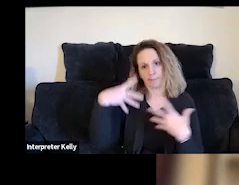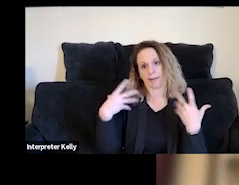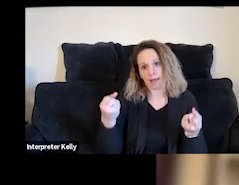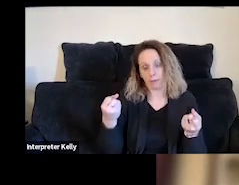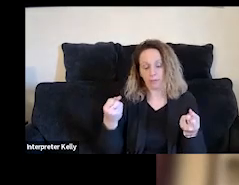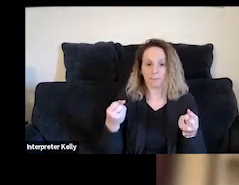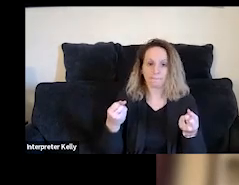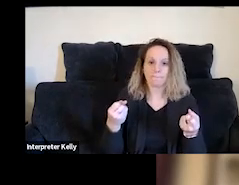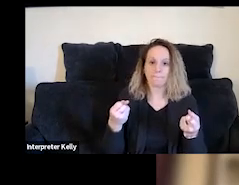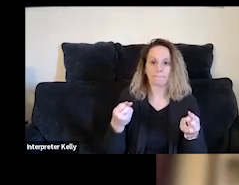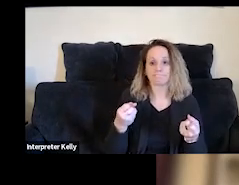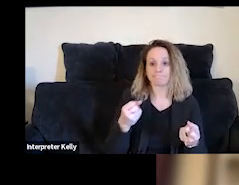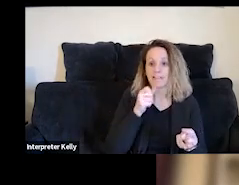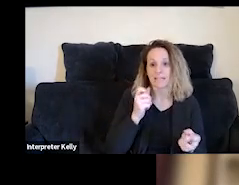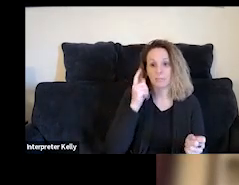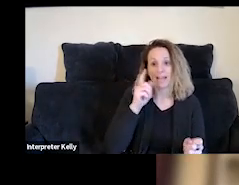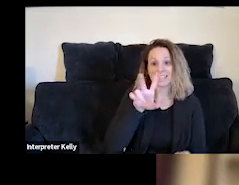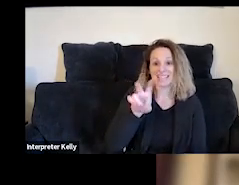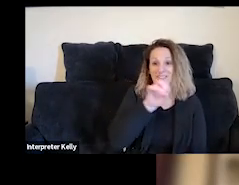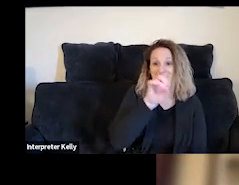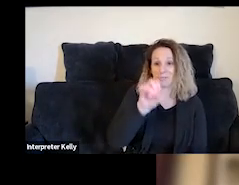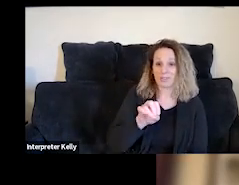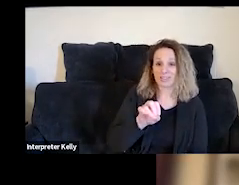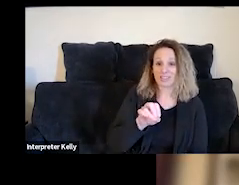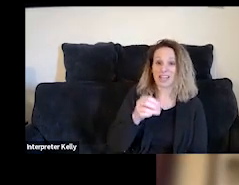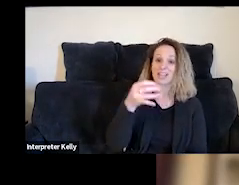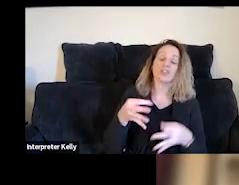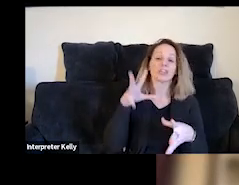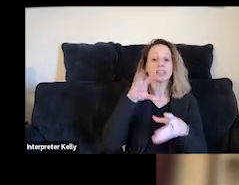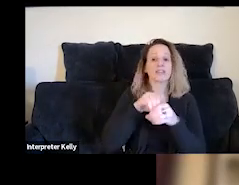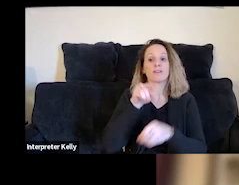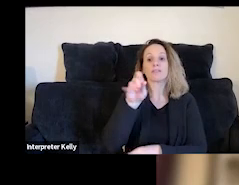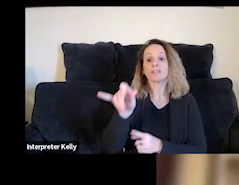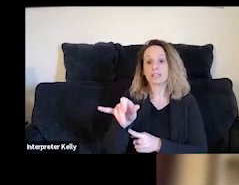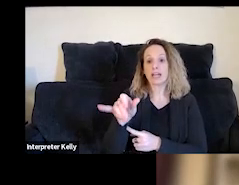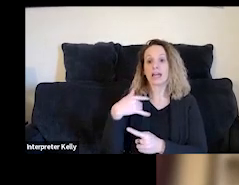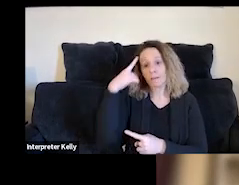It is no surprise that 70% of justice-involved TAY have a mental health disorder